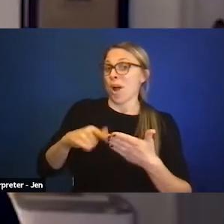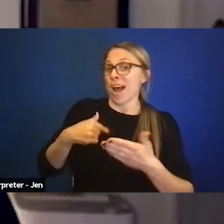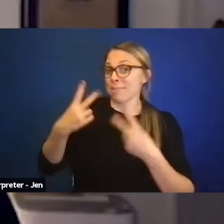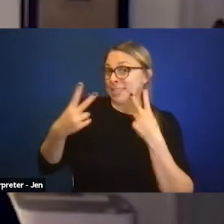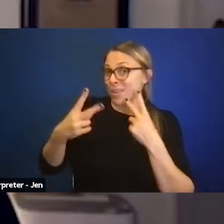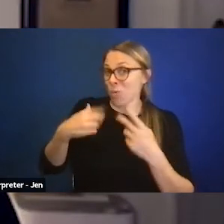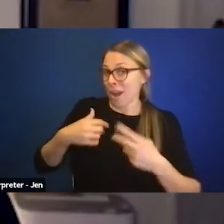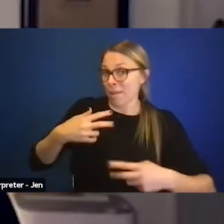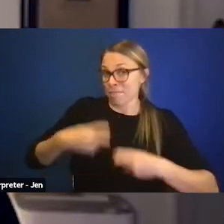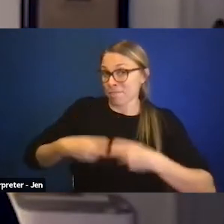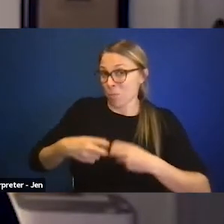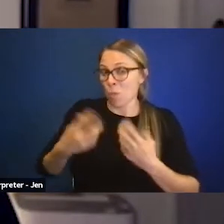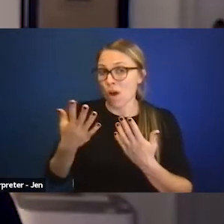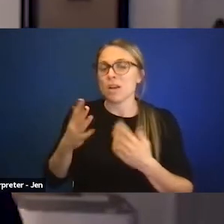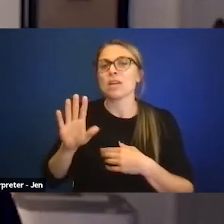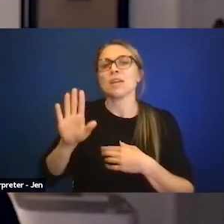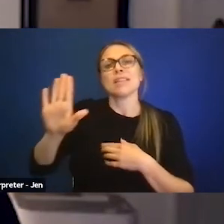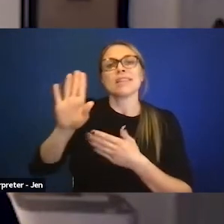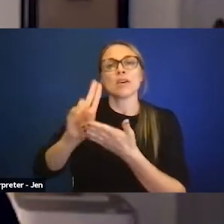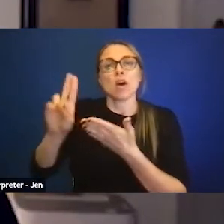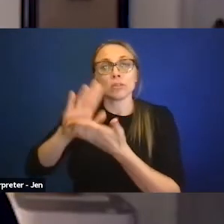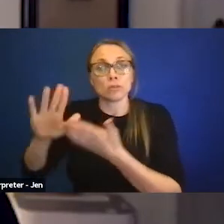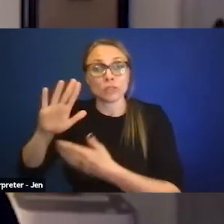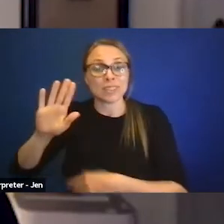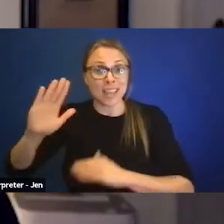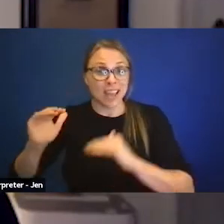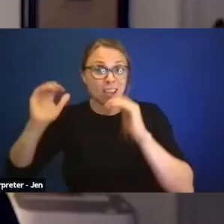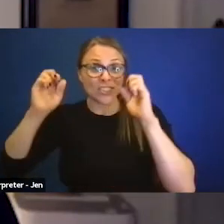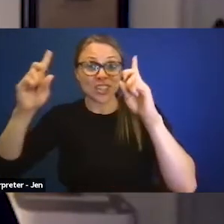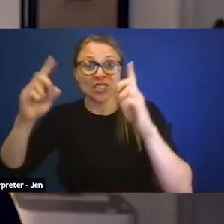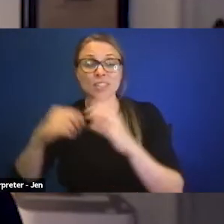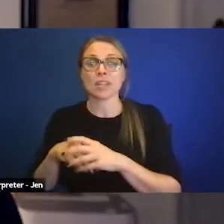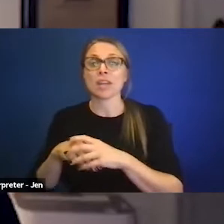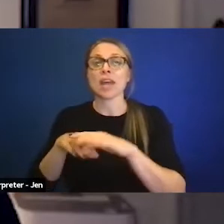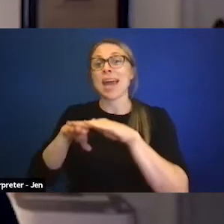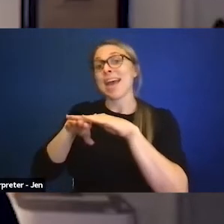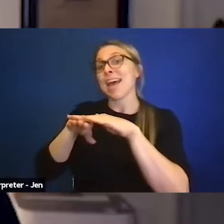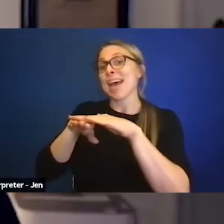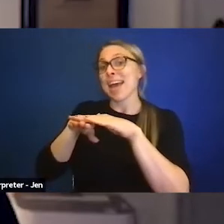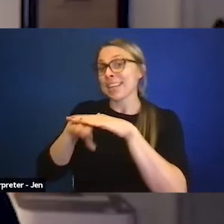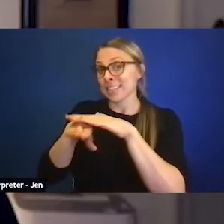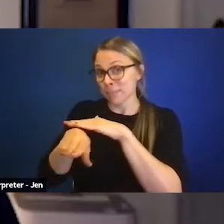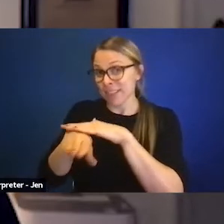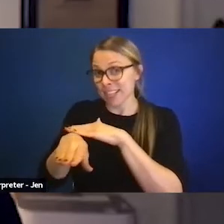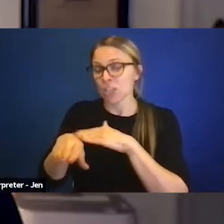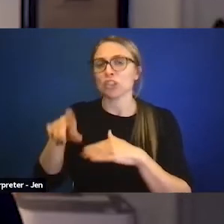is the issue of accessibility is something that one should be able to take for granted, which clearly is not true.